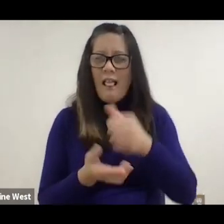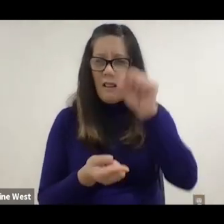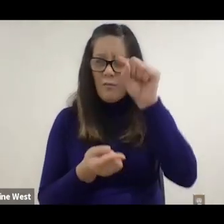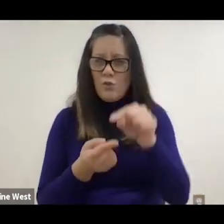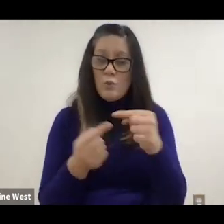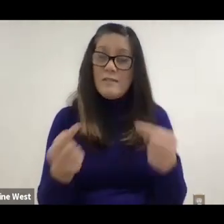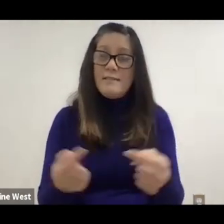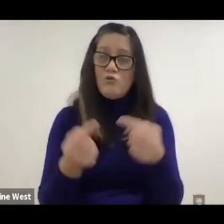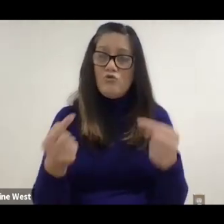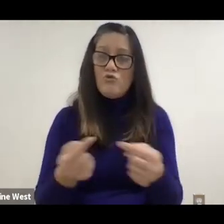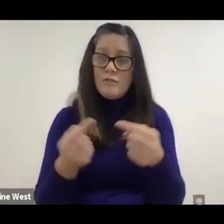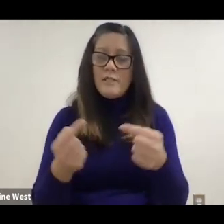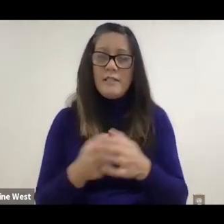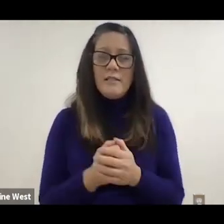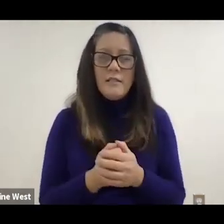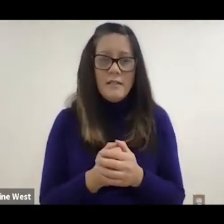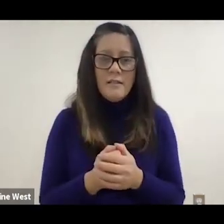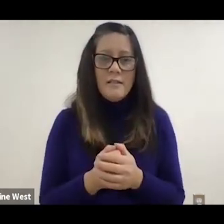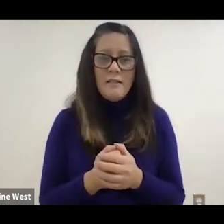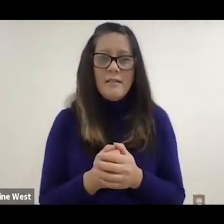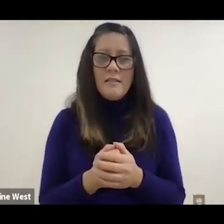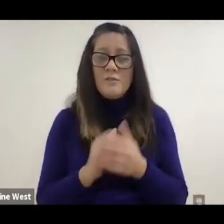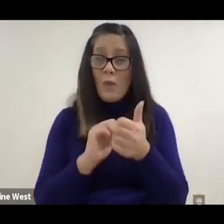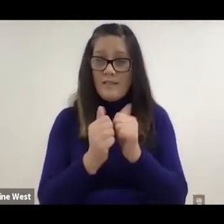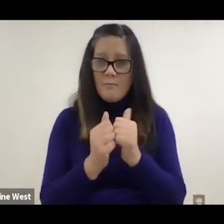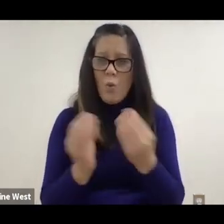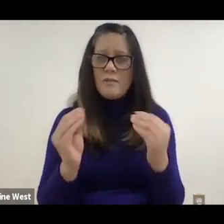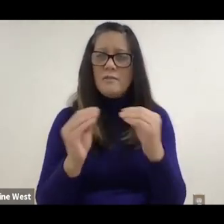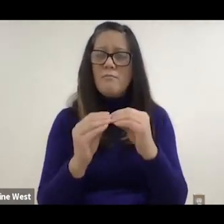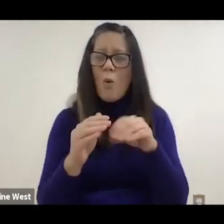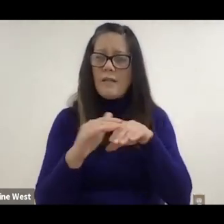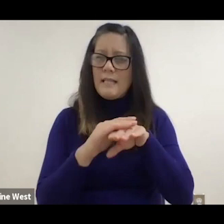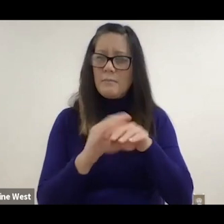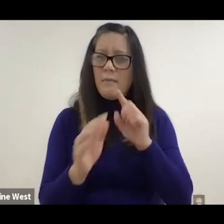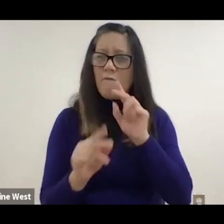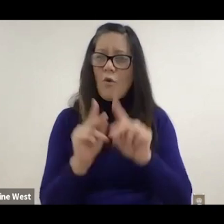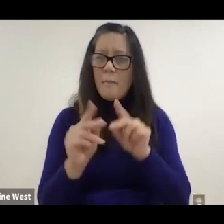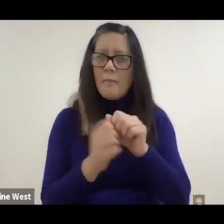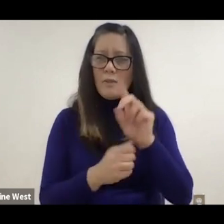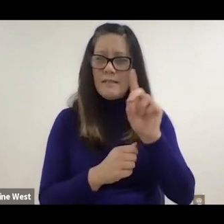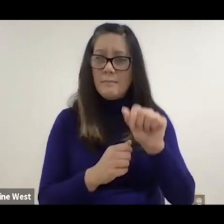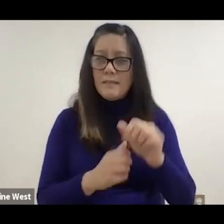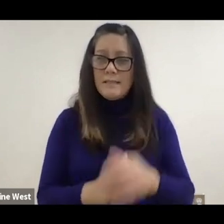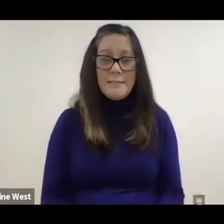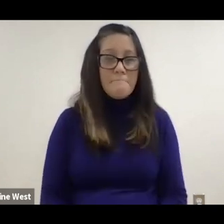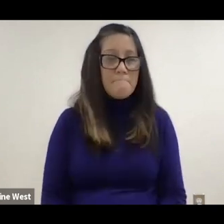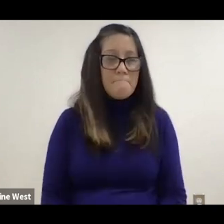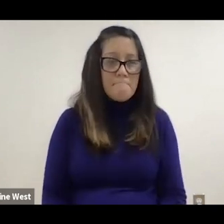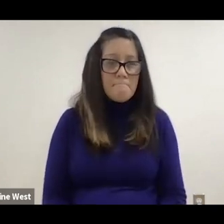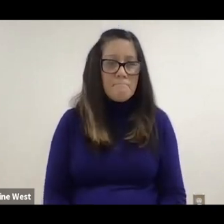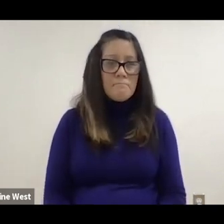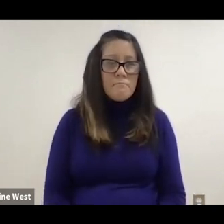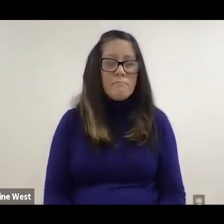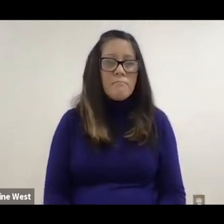and also make this Fort more accessible for more people with disabilities.